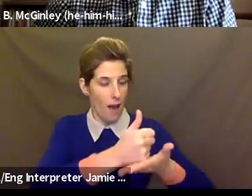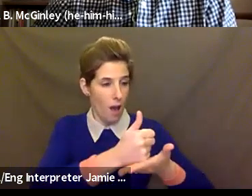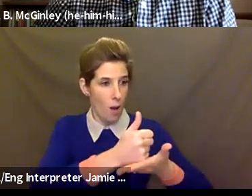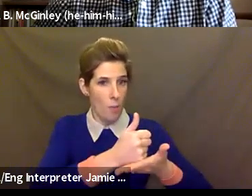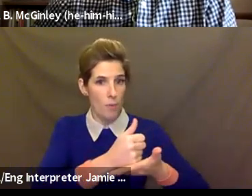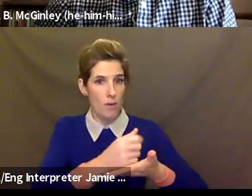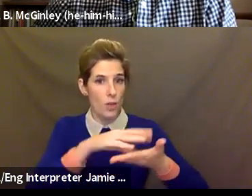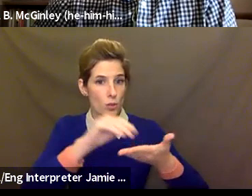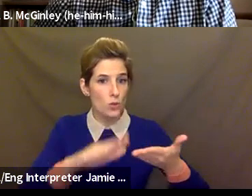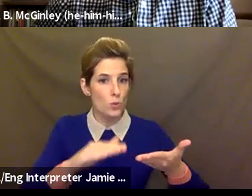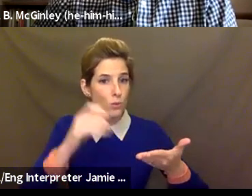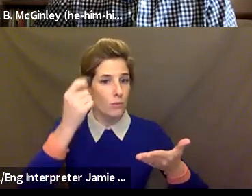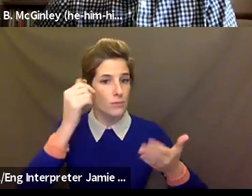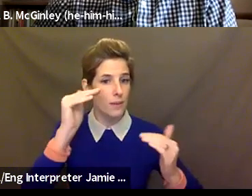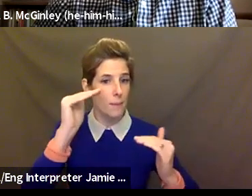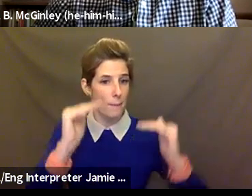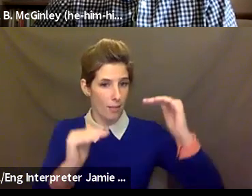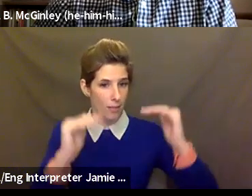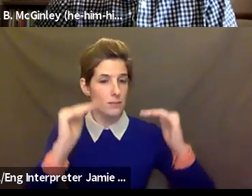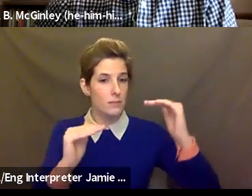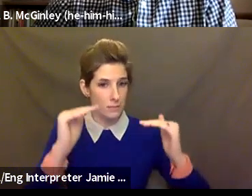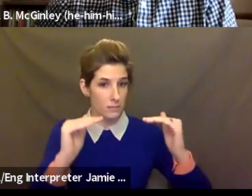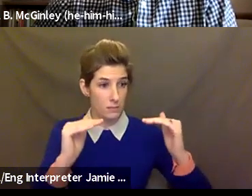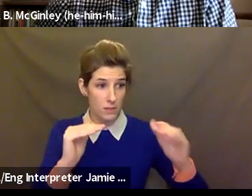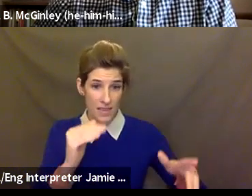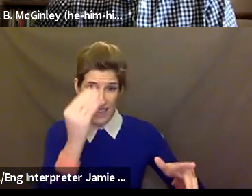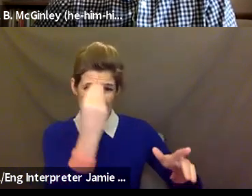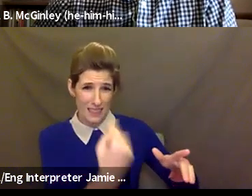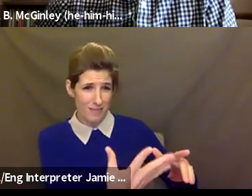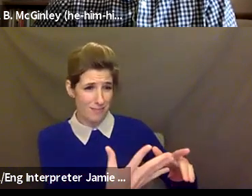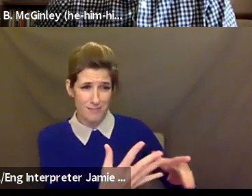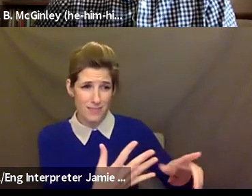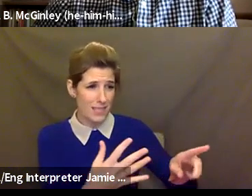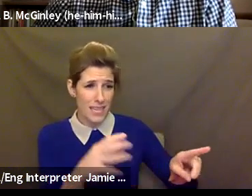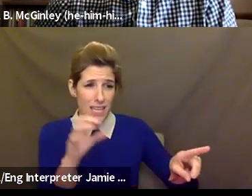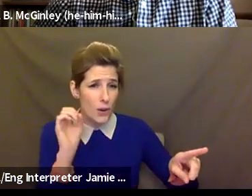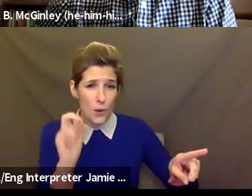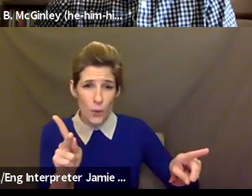them to understand that it is okay. Because this is what the